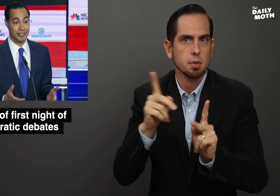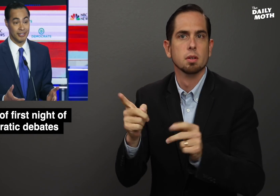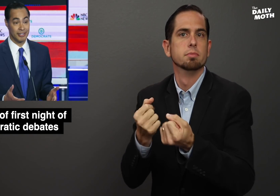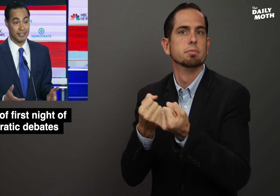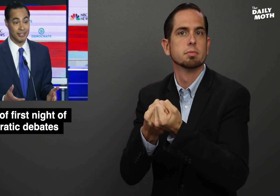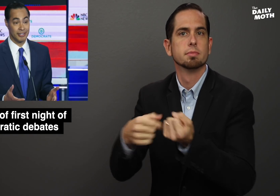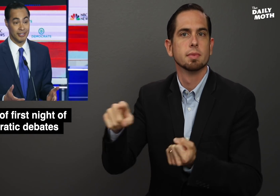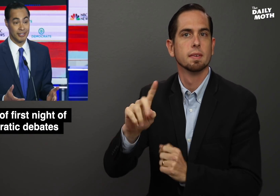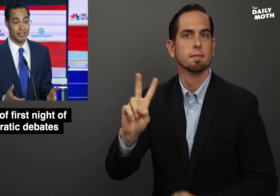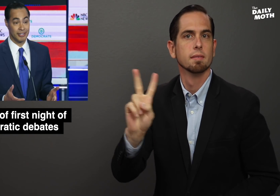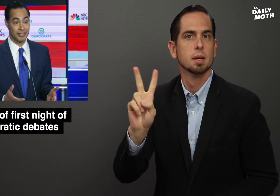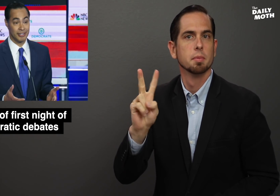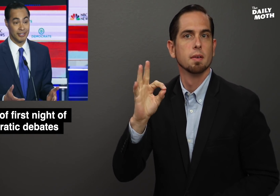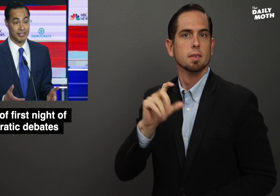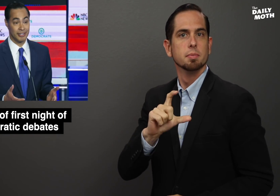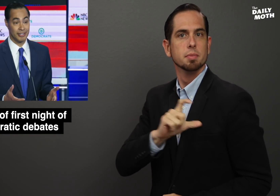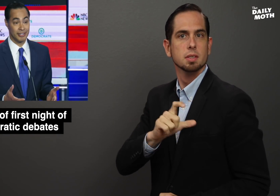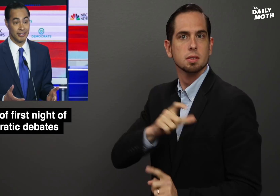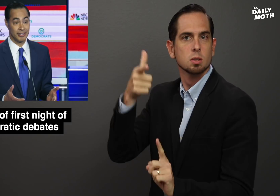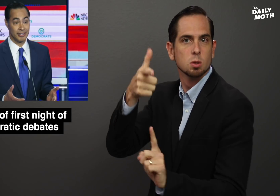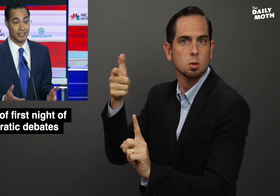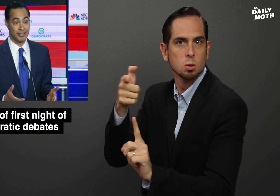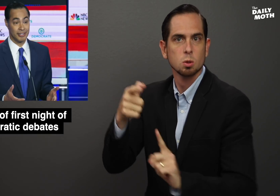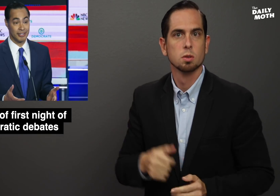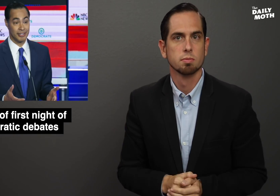victims of police shootings.